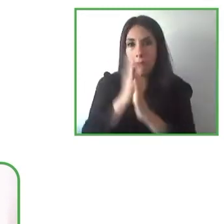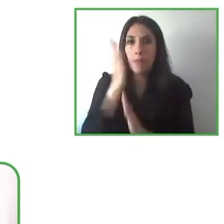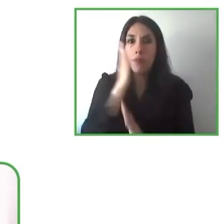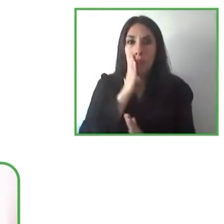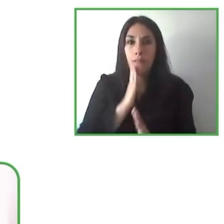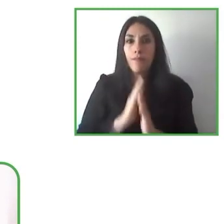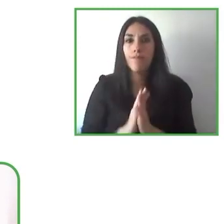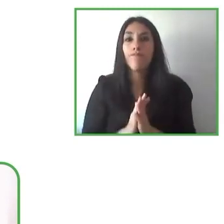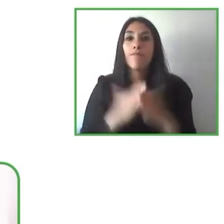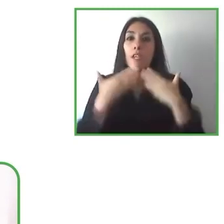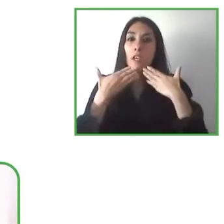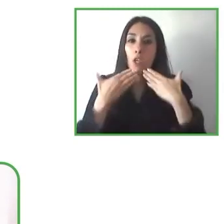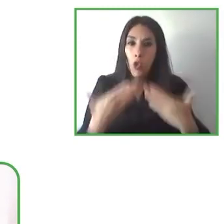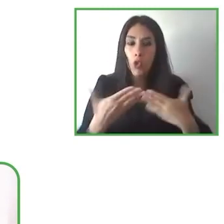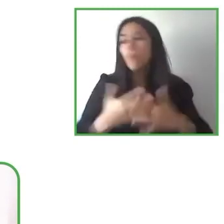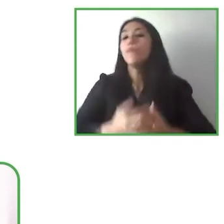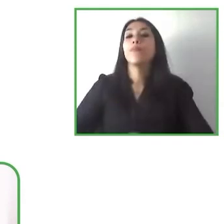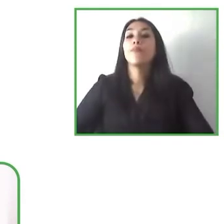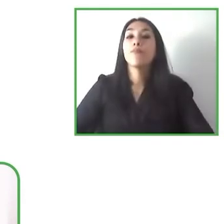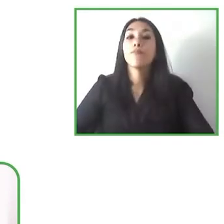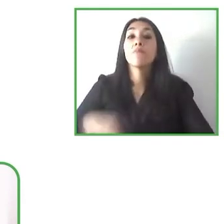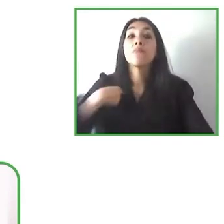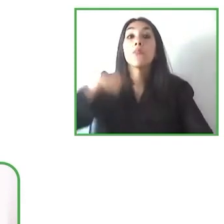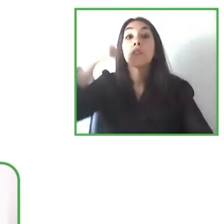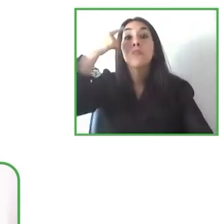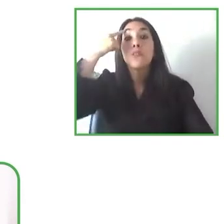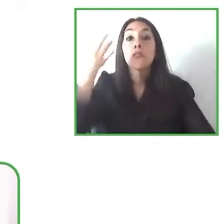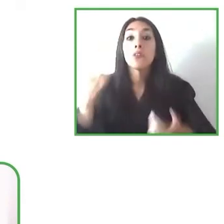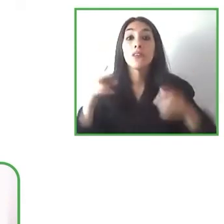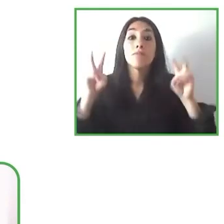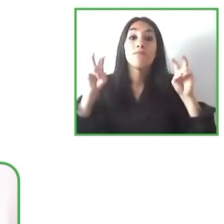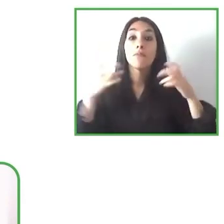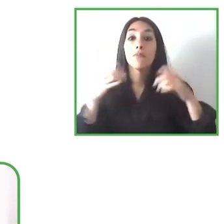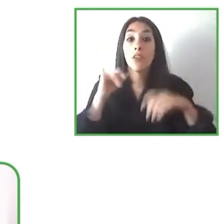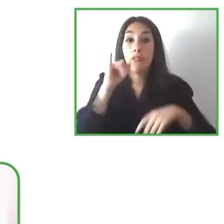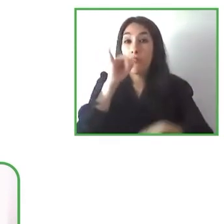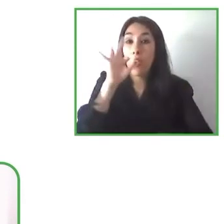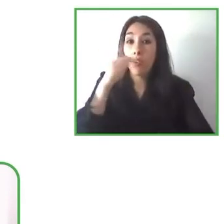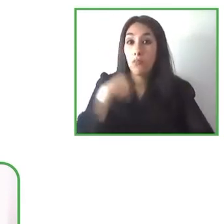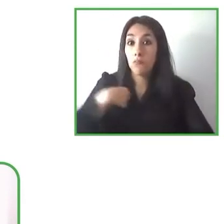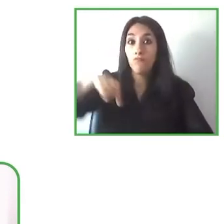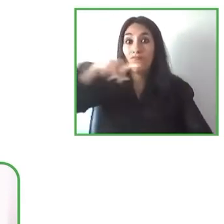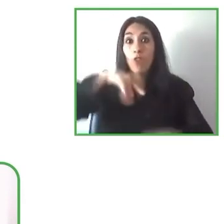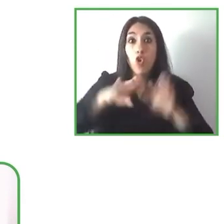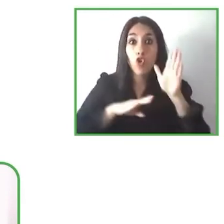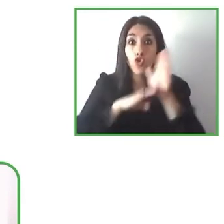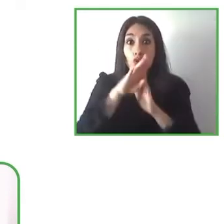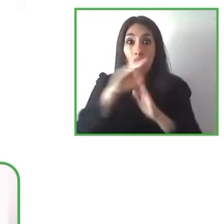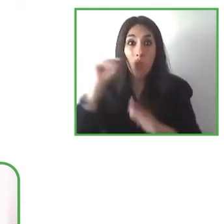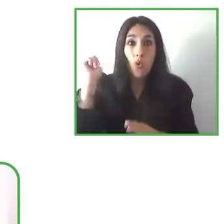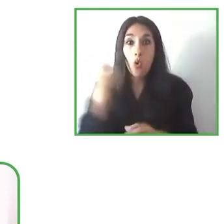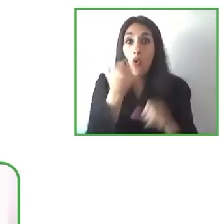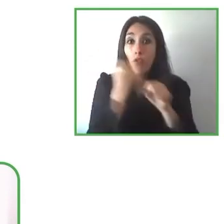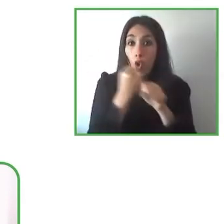I would say that when we develop all this work that we've been doing it has